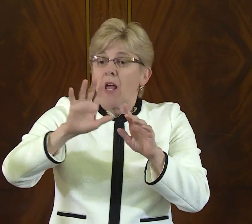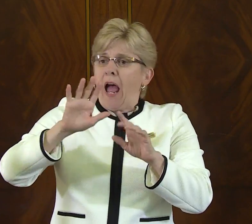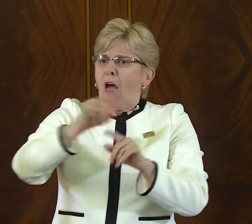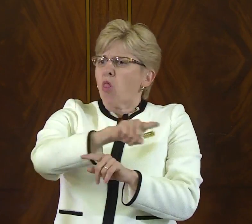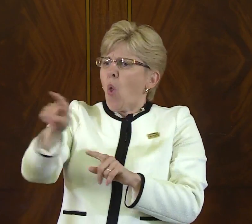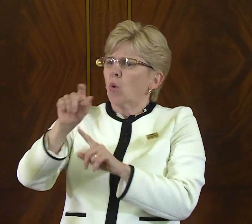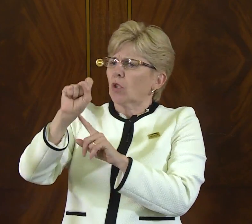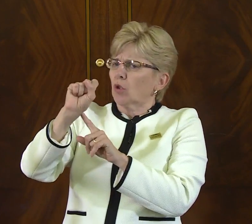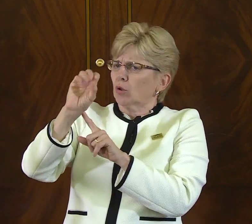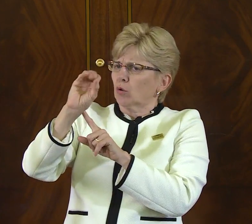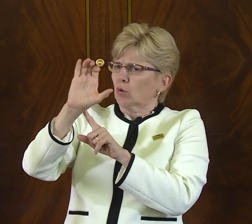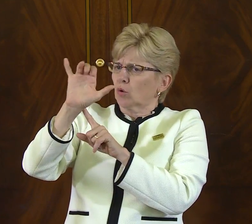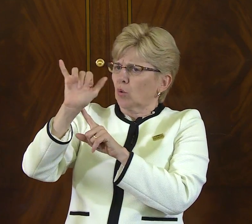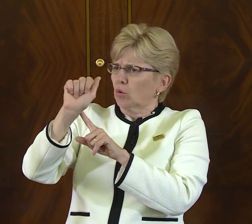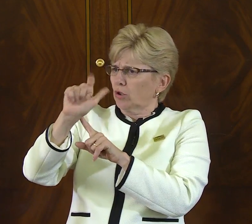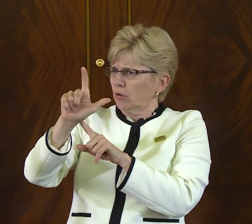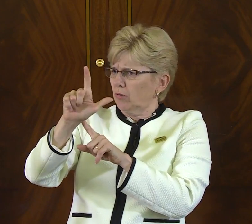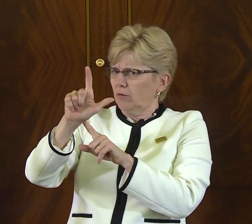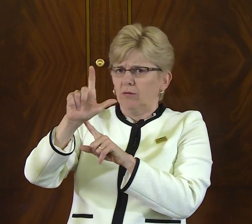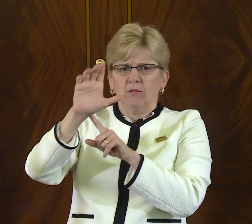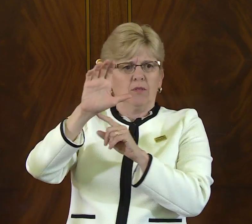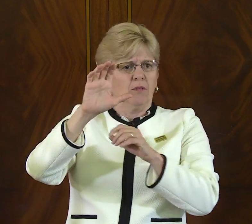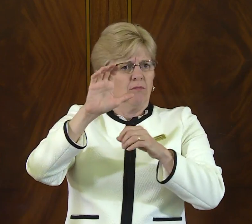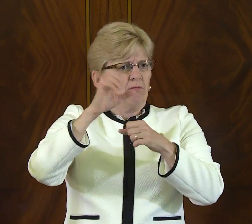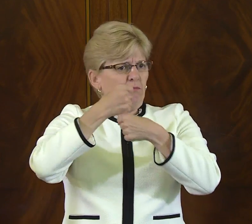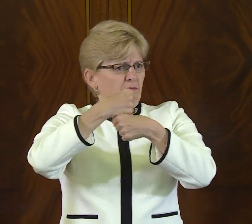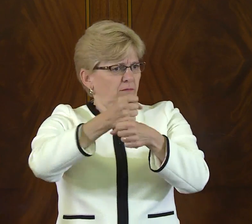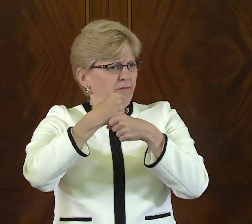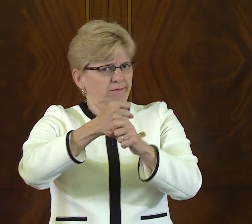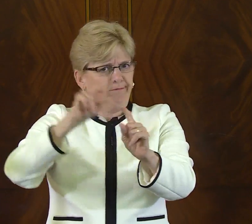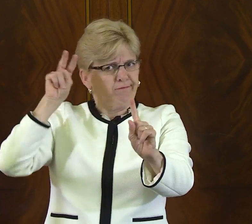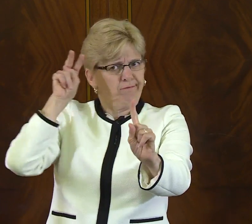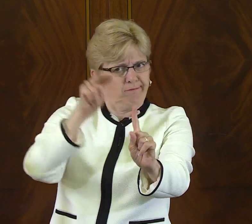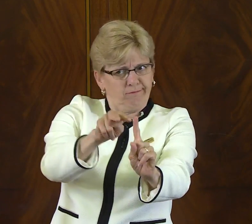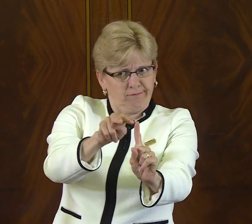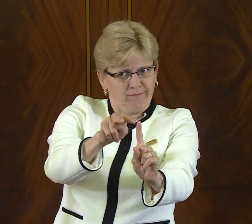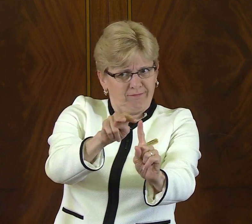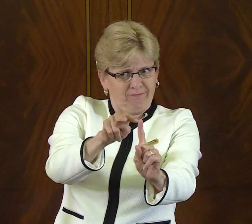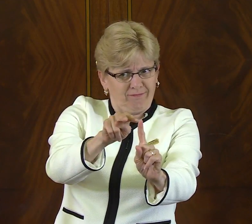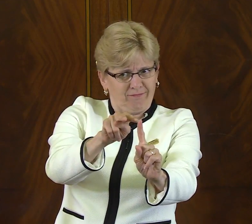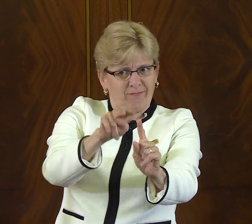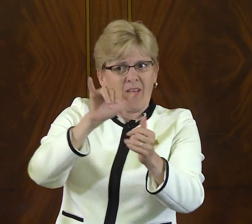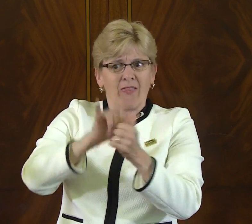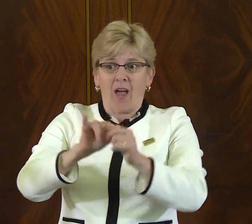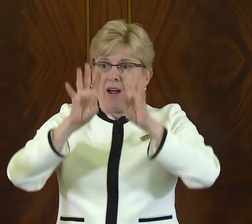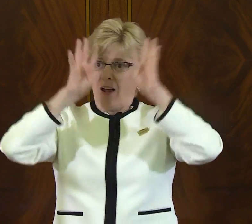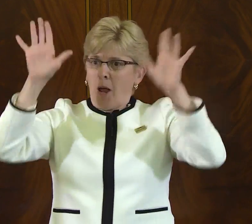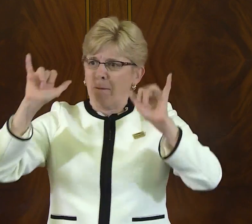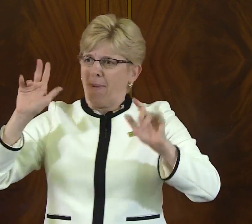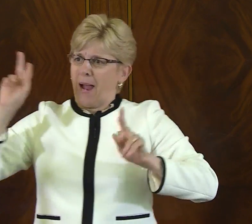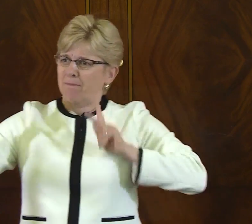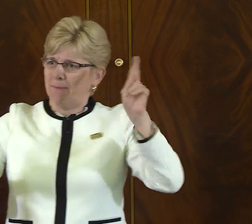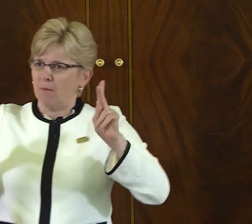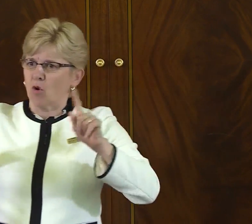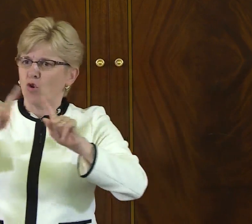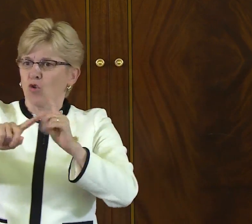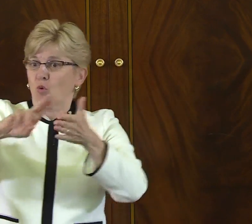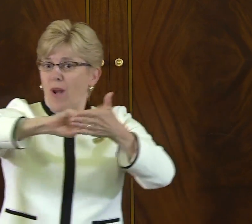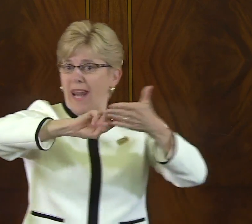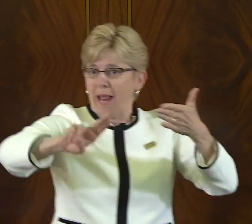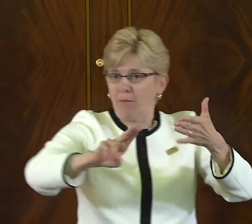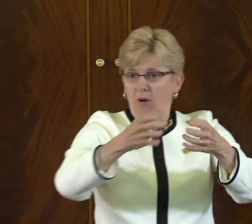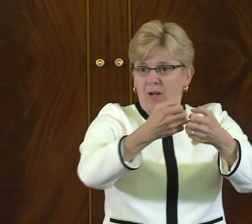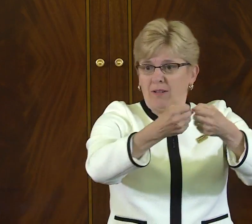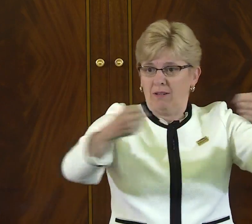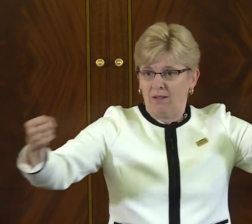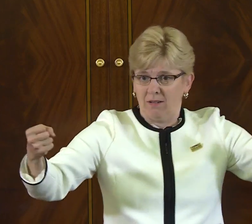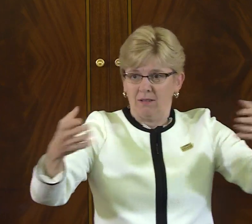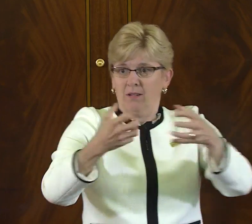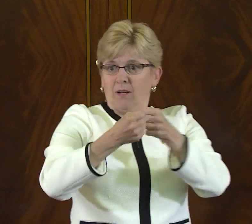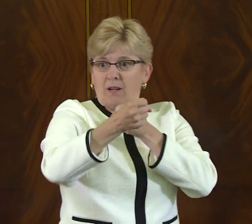religious beliefs, all of those social constructs created by people